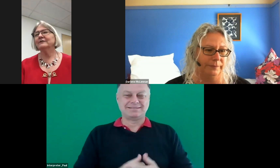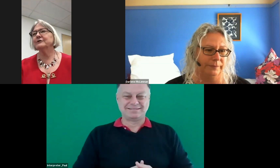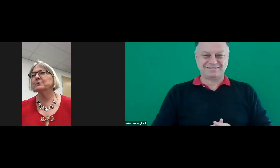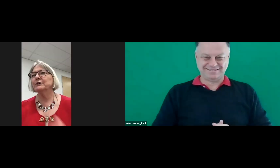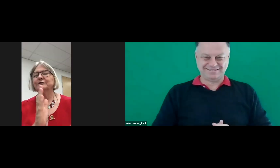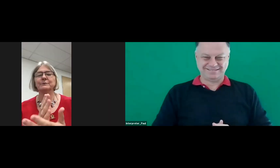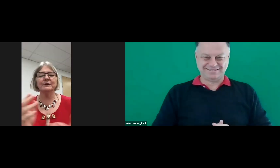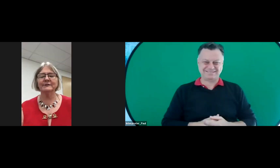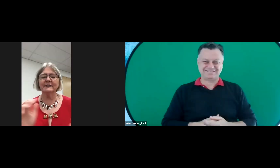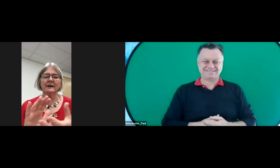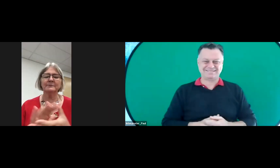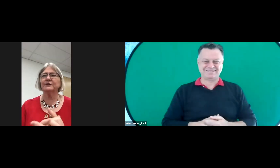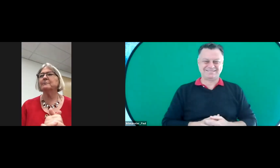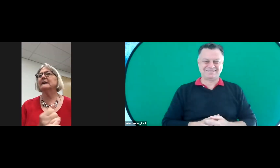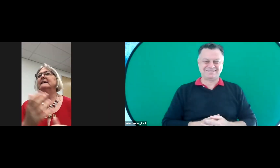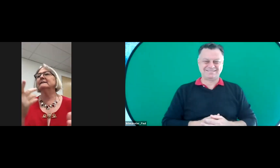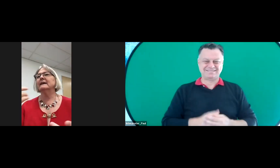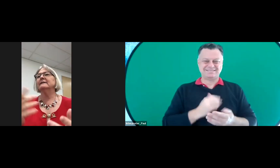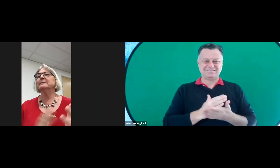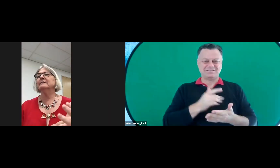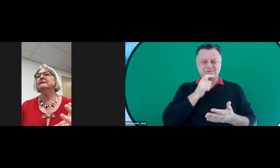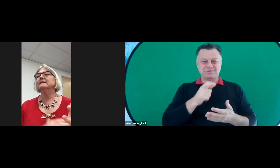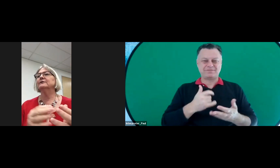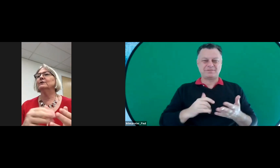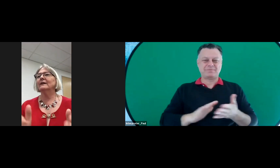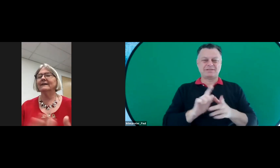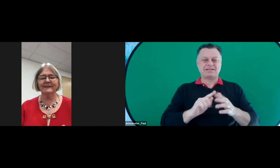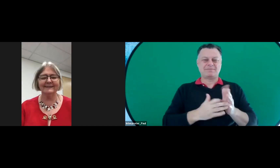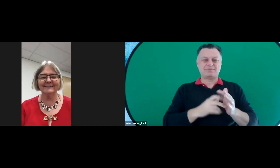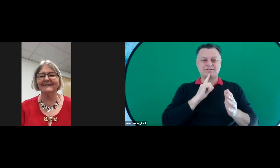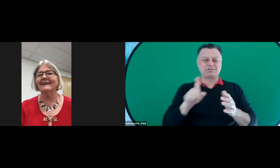True words. True words. And I'm so pleased, as Merrin says, you're not leaving the sector.